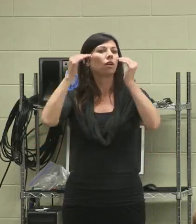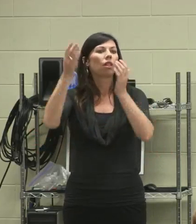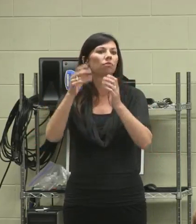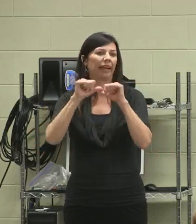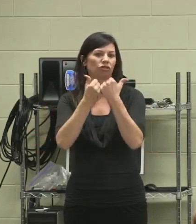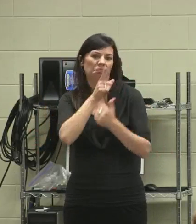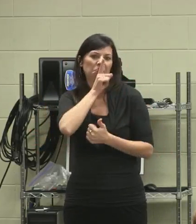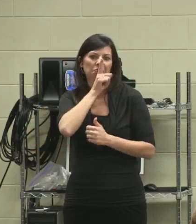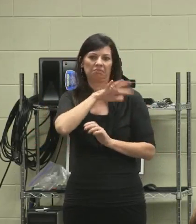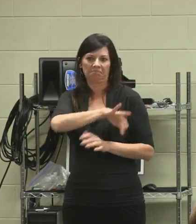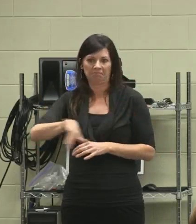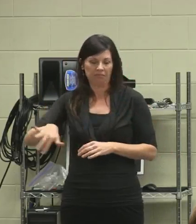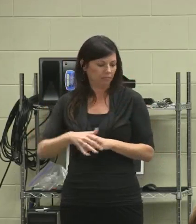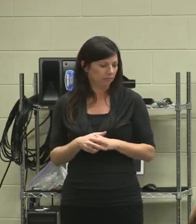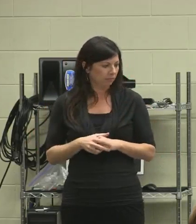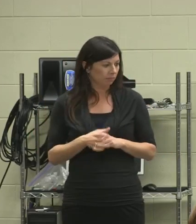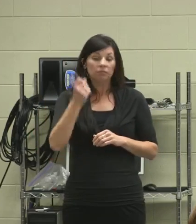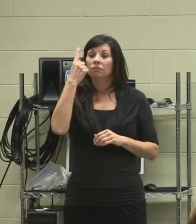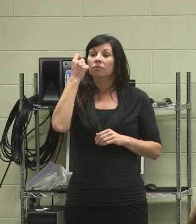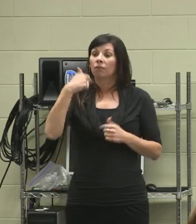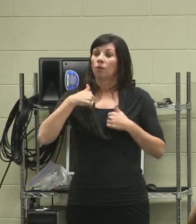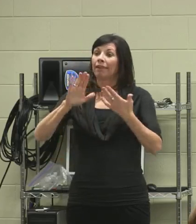But when I was in college, I used a program